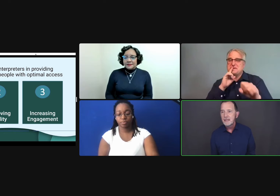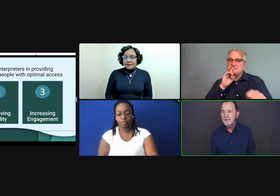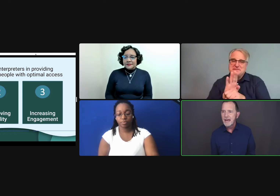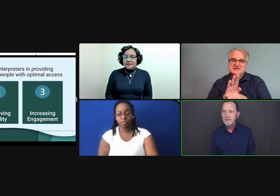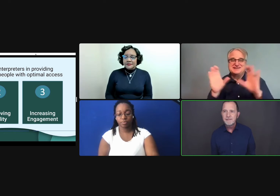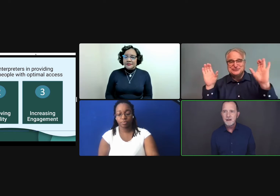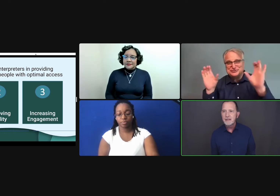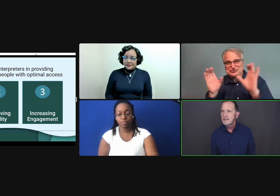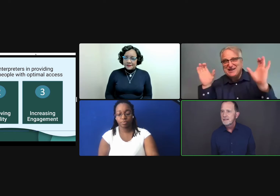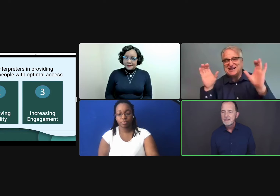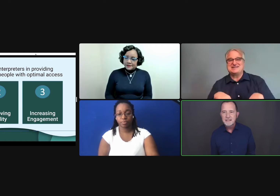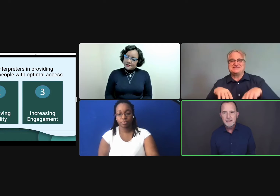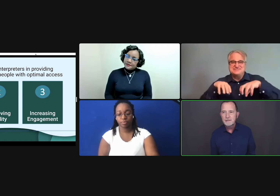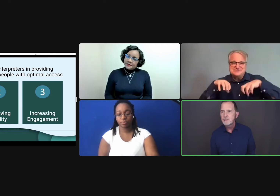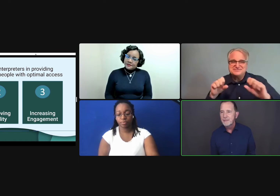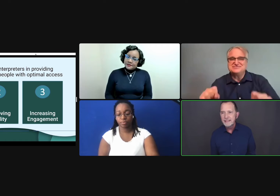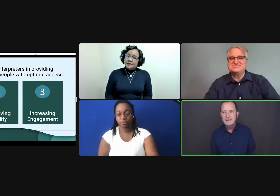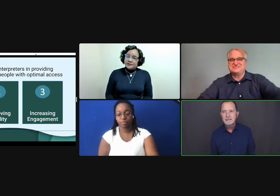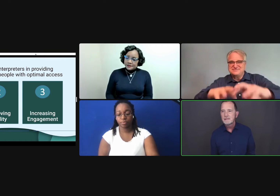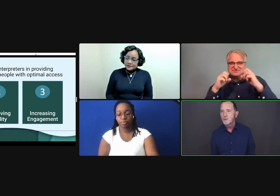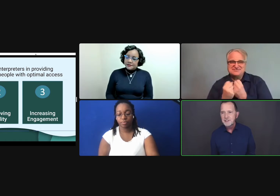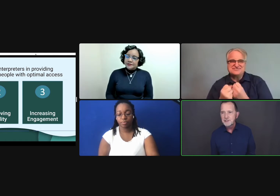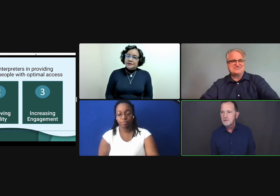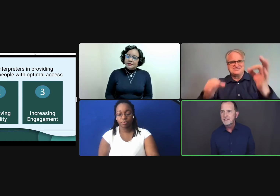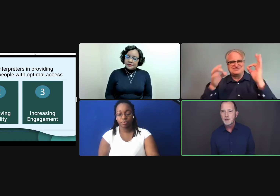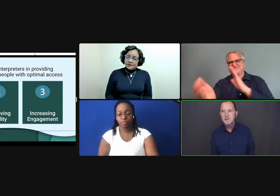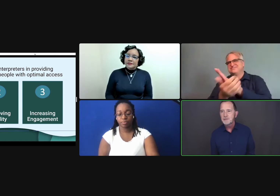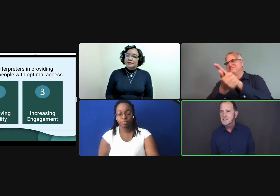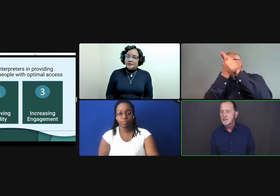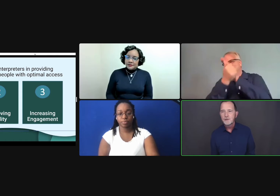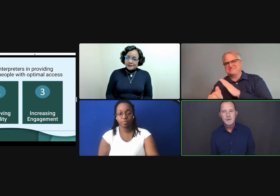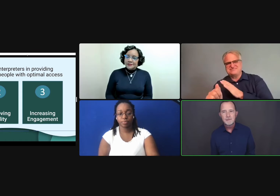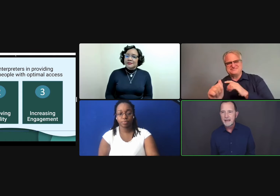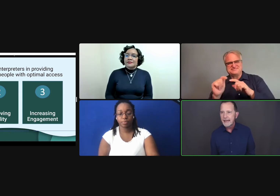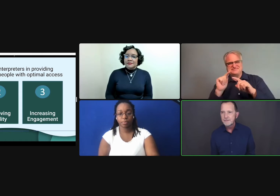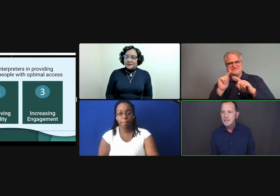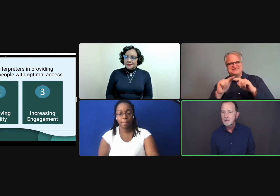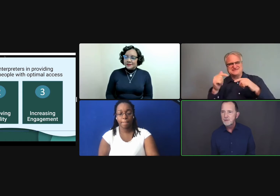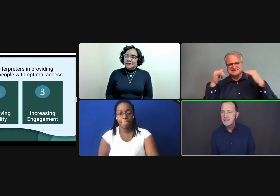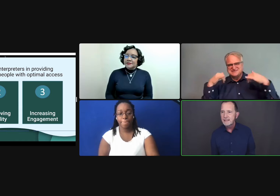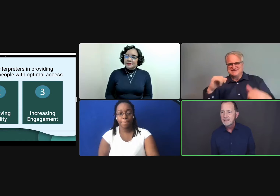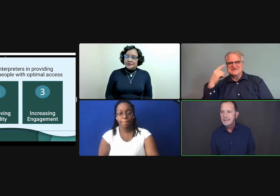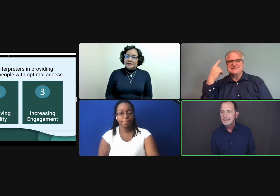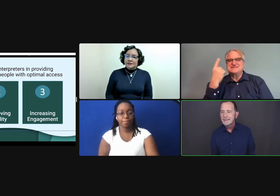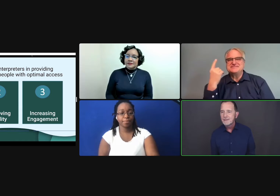Even having very skilled, committed, credentialed interpreters who are active in the community